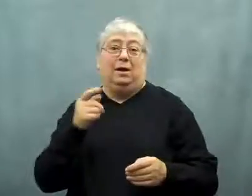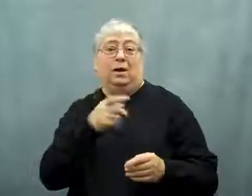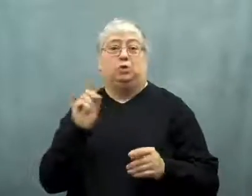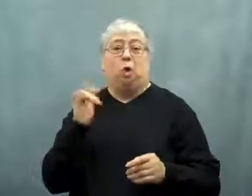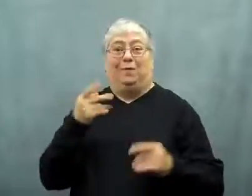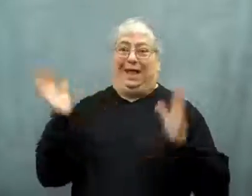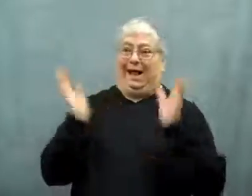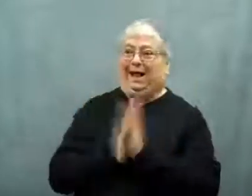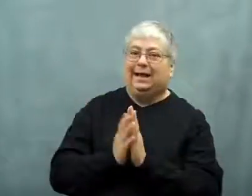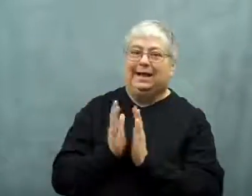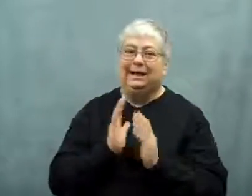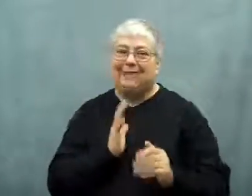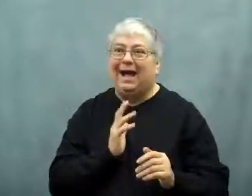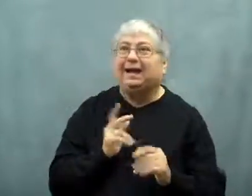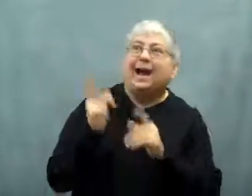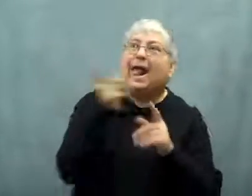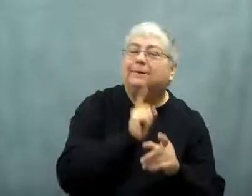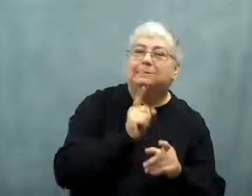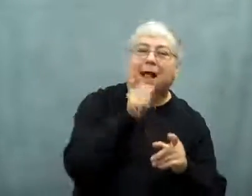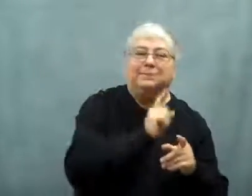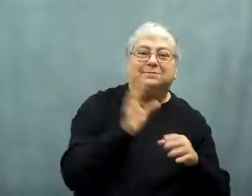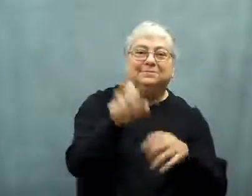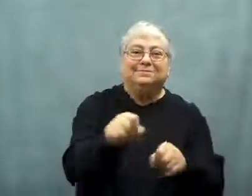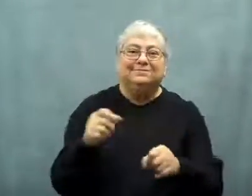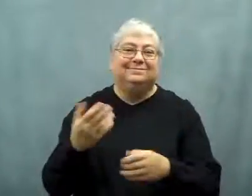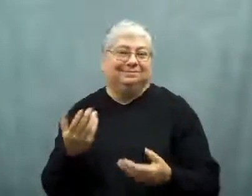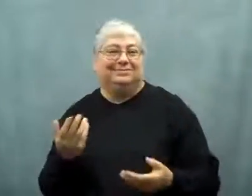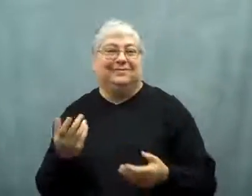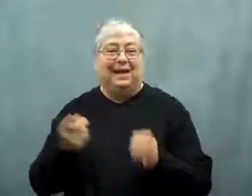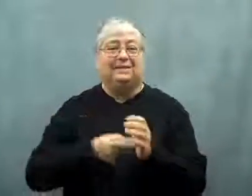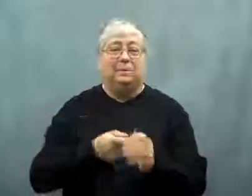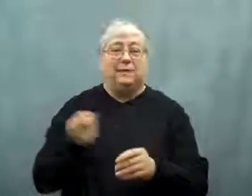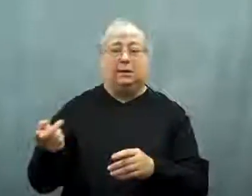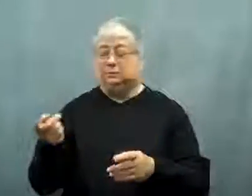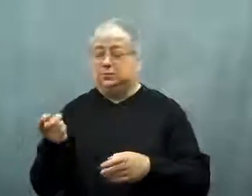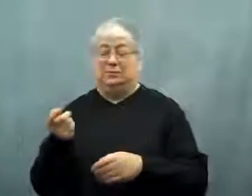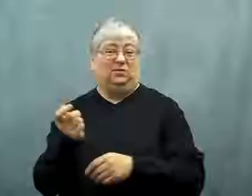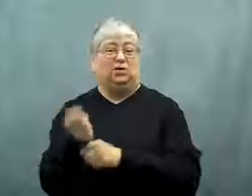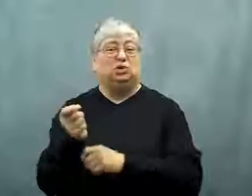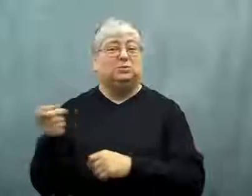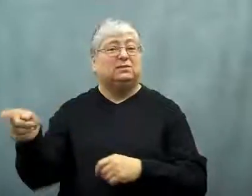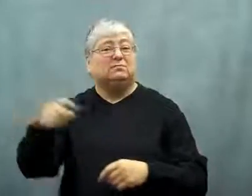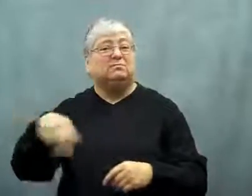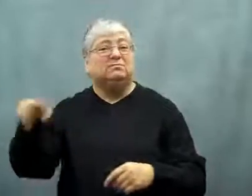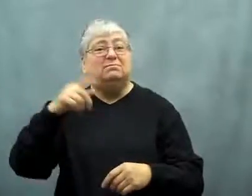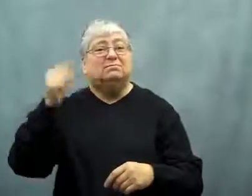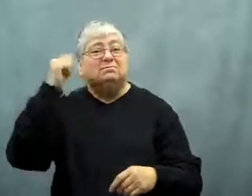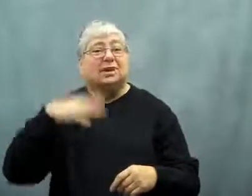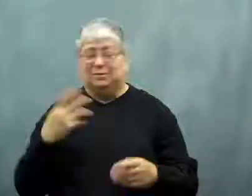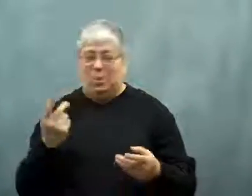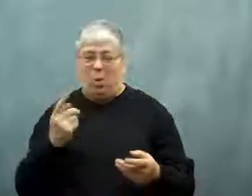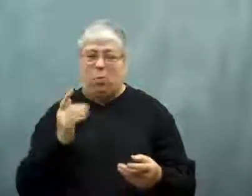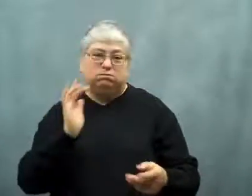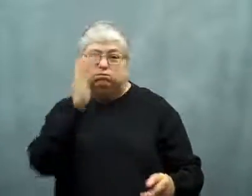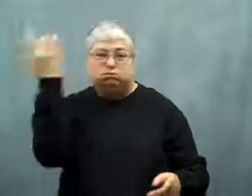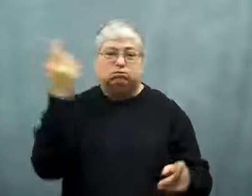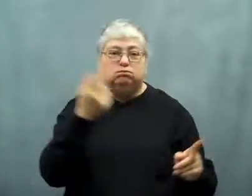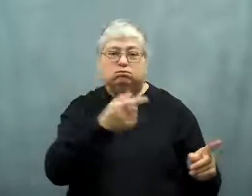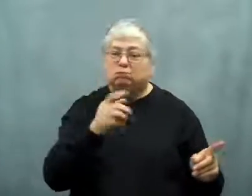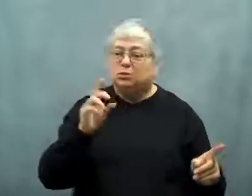The dolphins wait for that, and eat those.